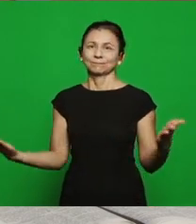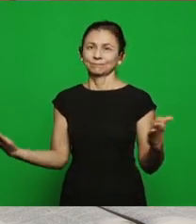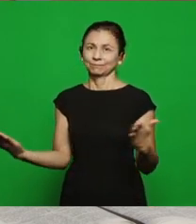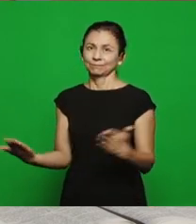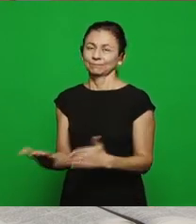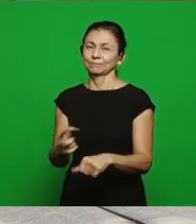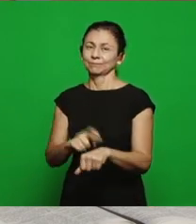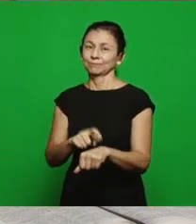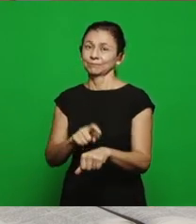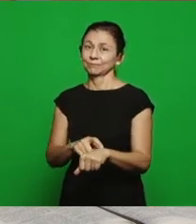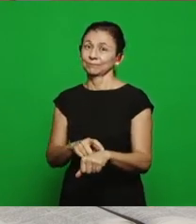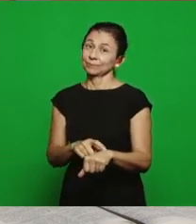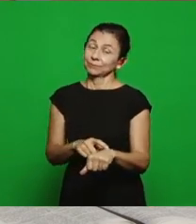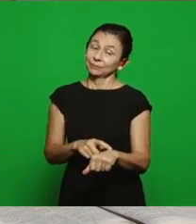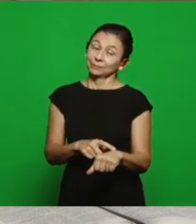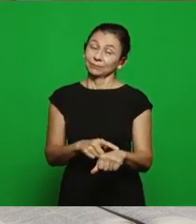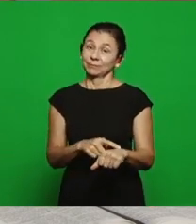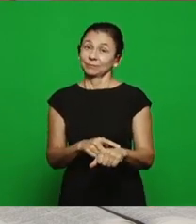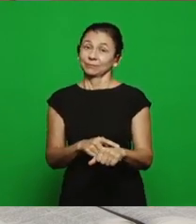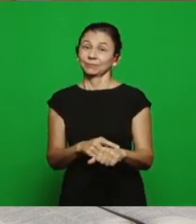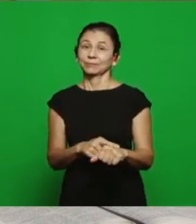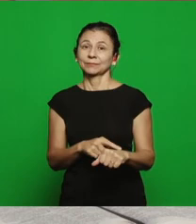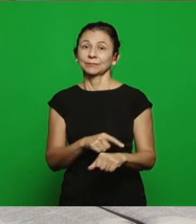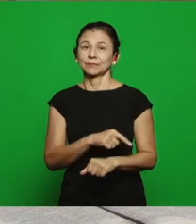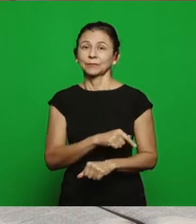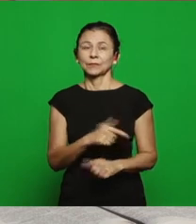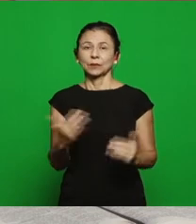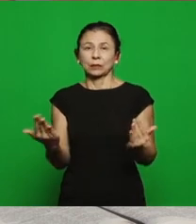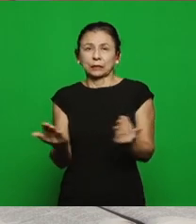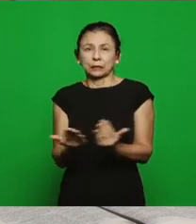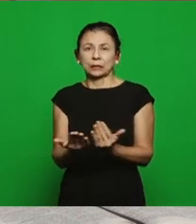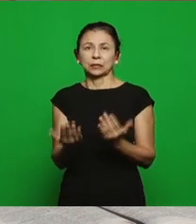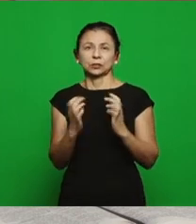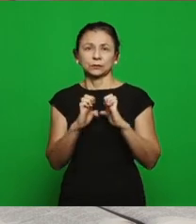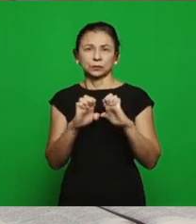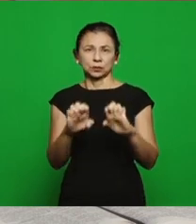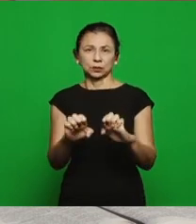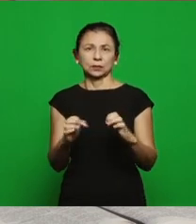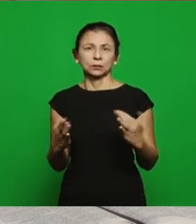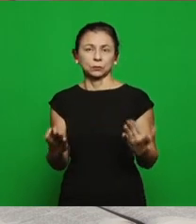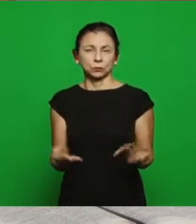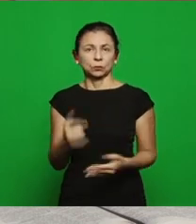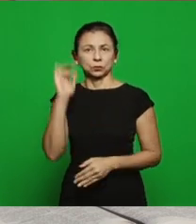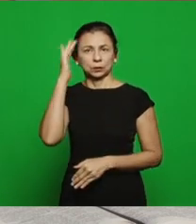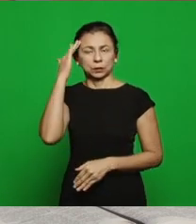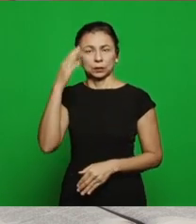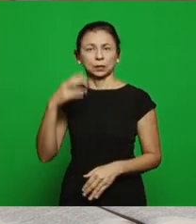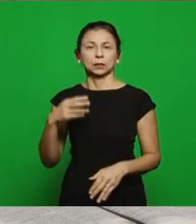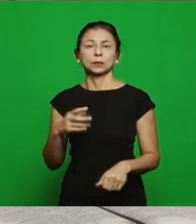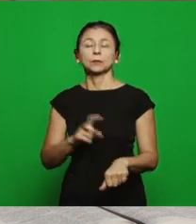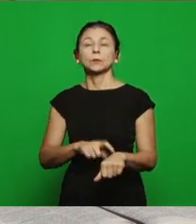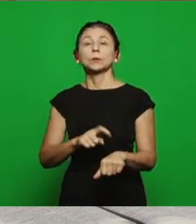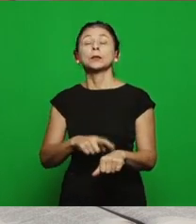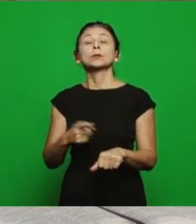Christianity today has to understand that it’s really the moment when the spiritual has to overcome material, it’s not